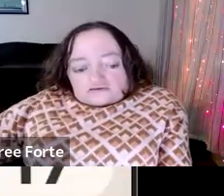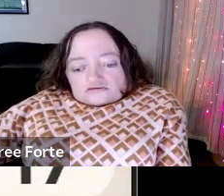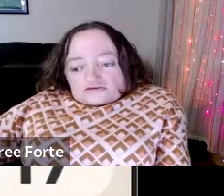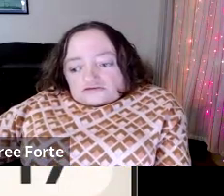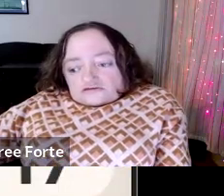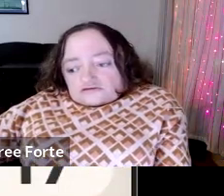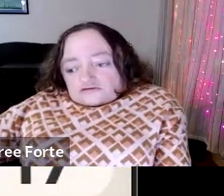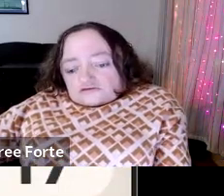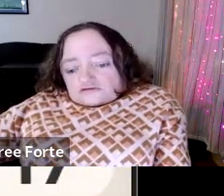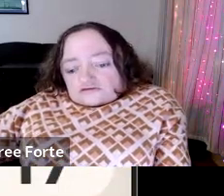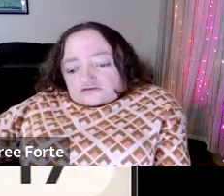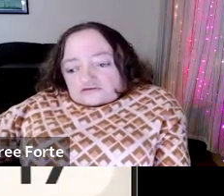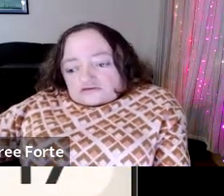: There it is.